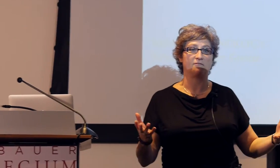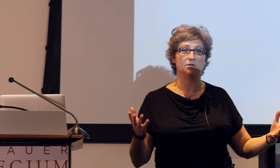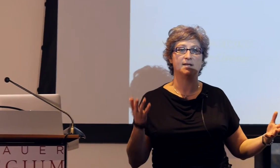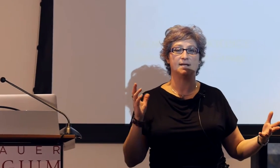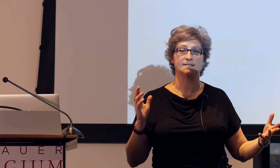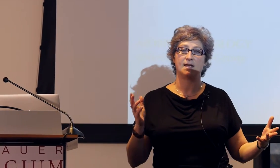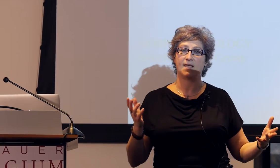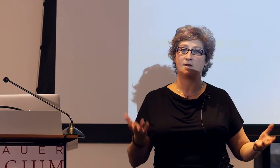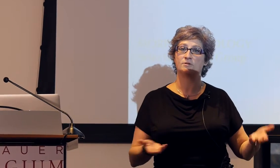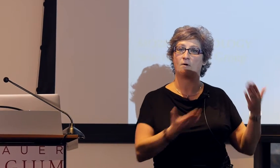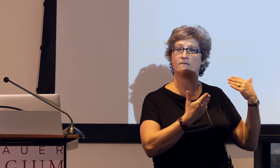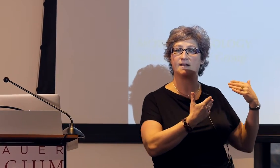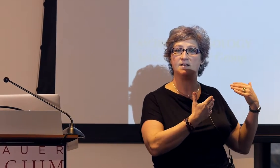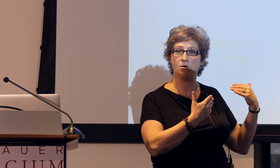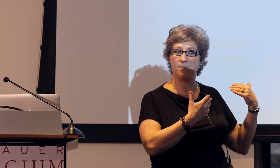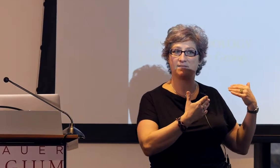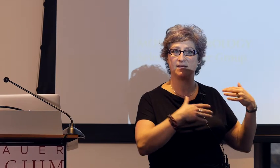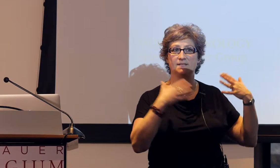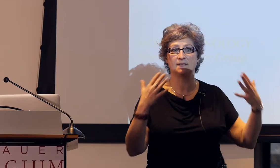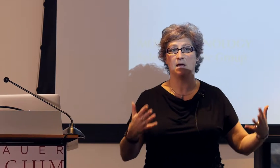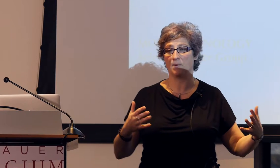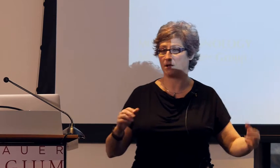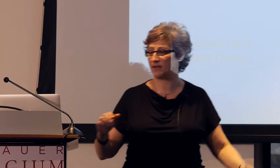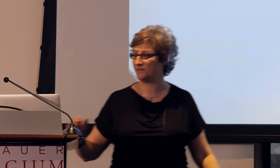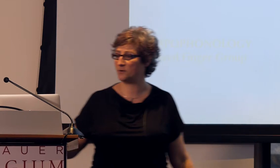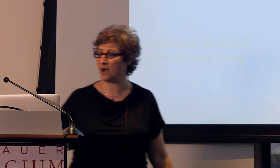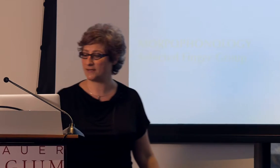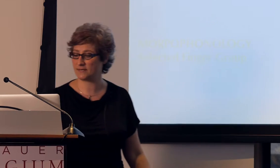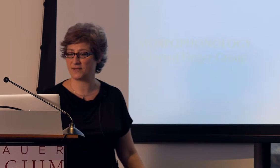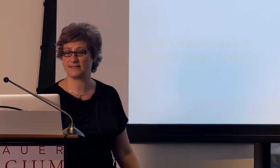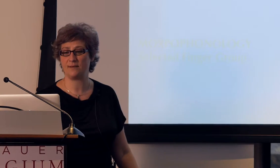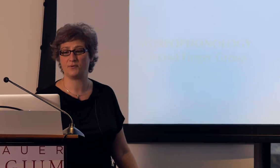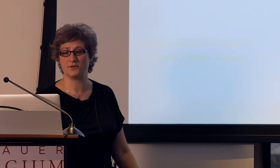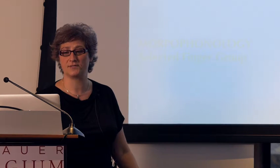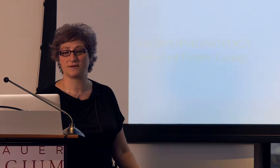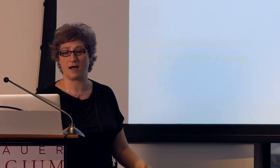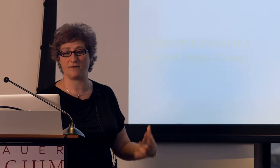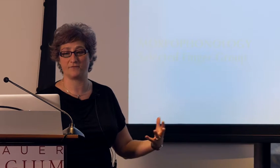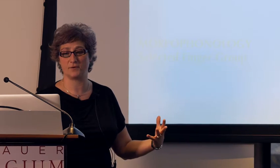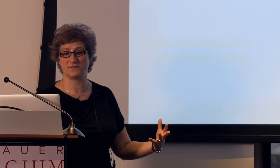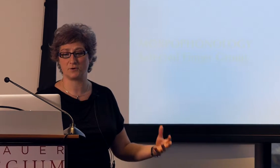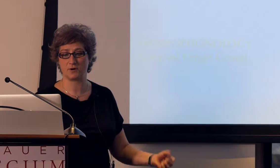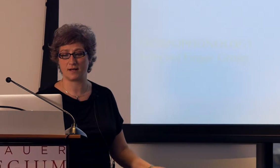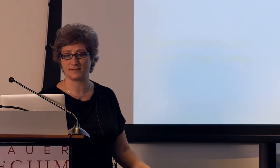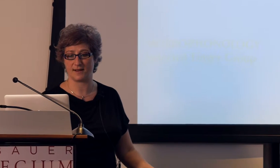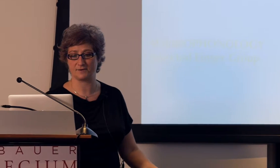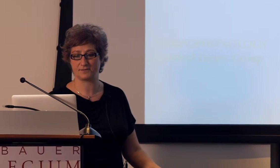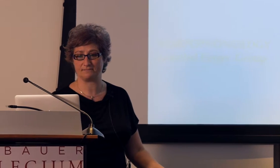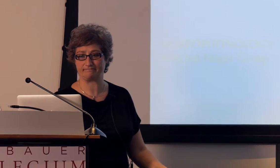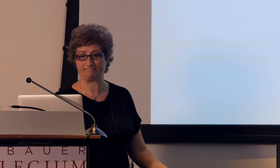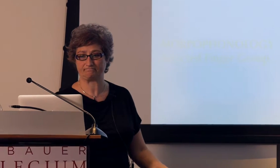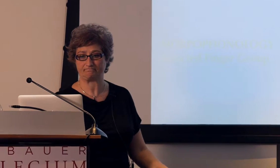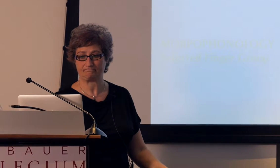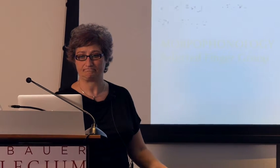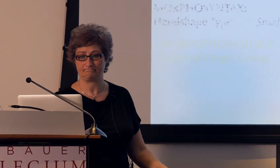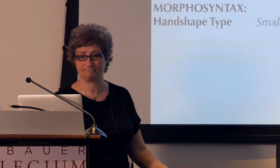in sign language will already know about this, but I'll give you some examples for those of you who are not signers.